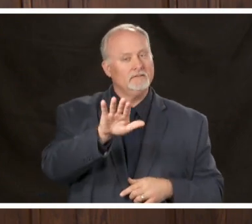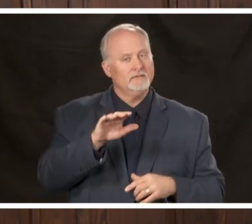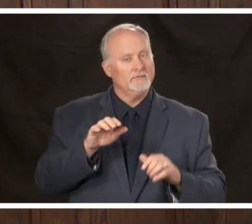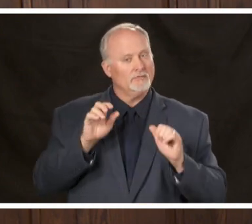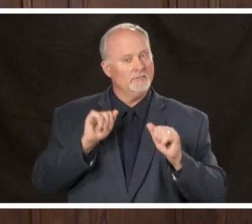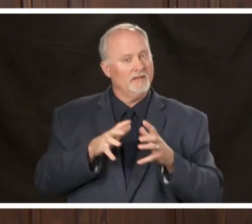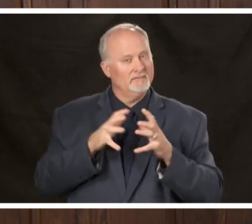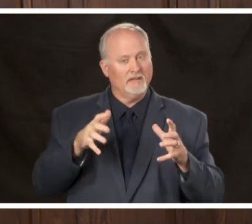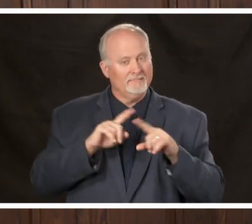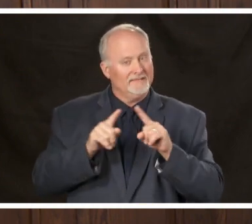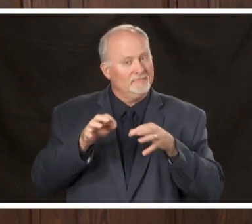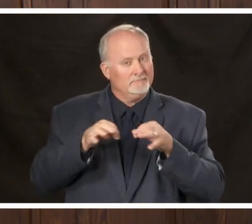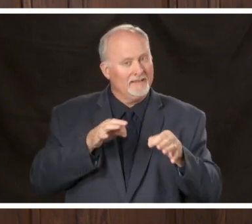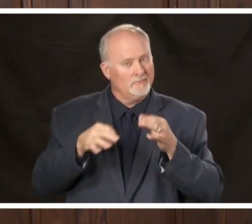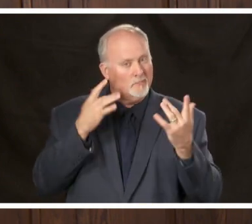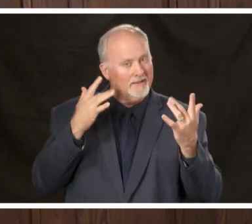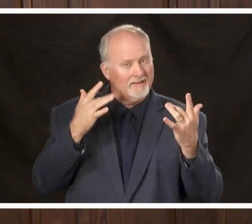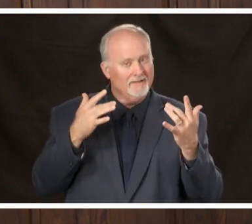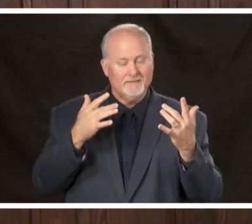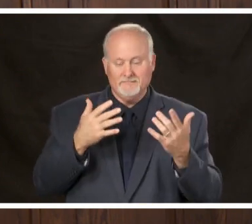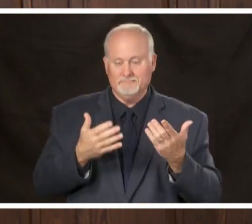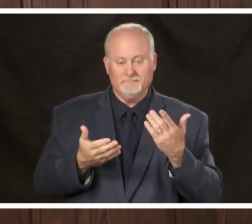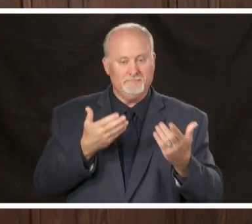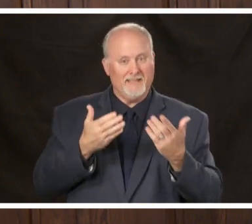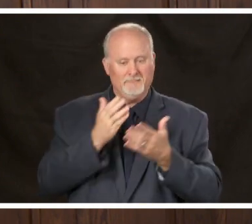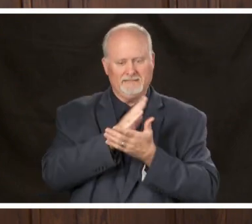different explanations for that there could certainly be some skewing of data